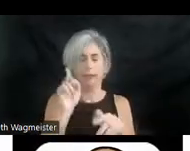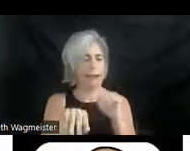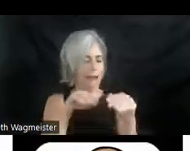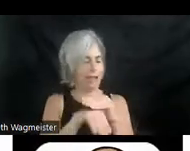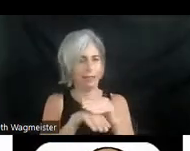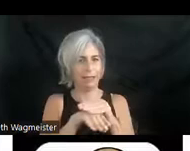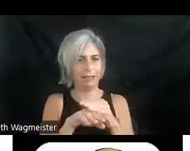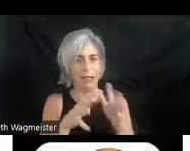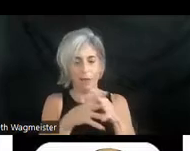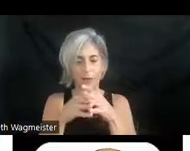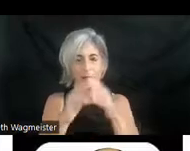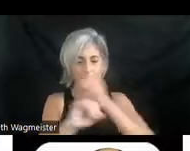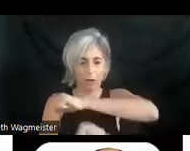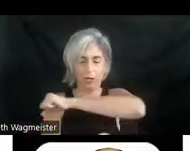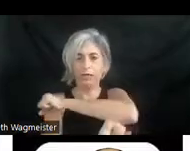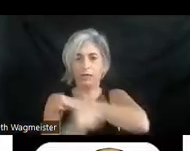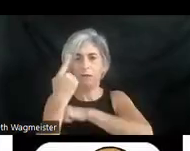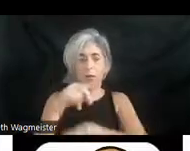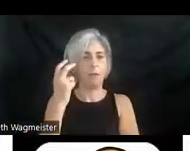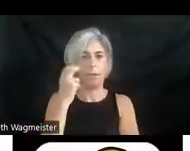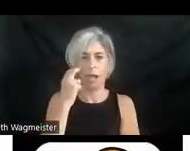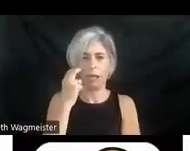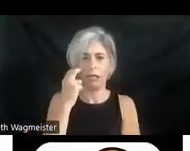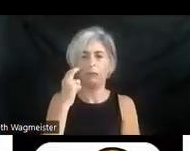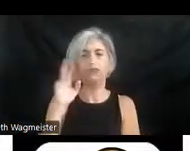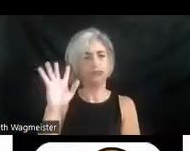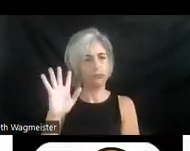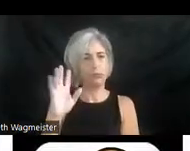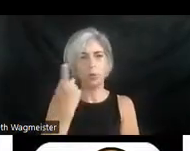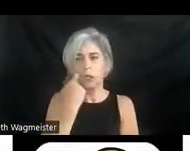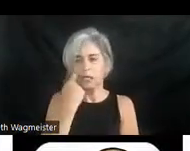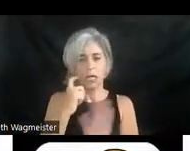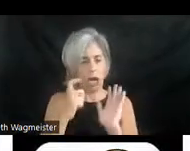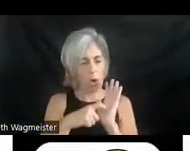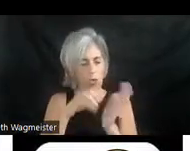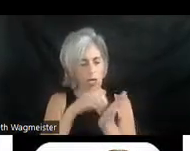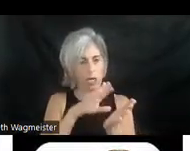The American Foundation for the Blind not too long ago noted that there are over thirty